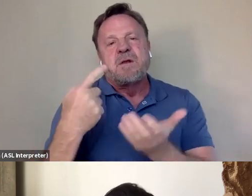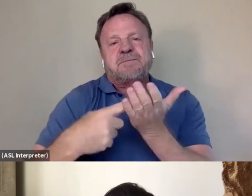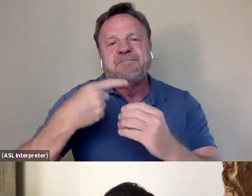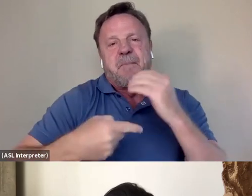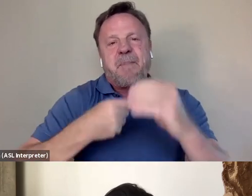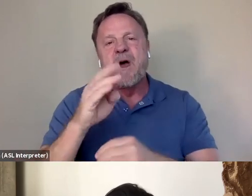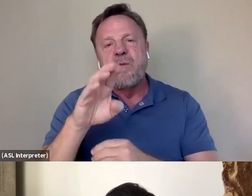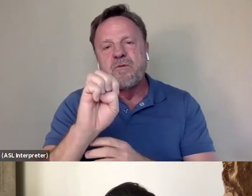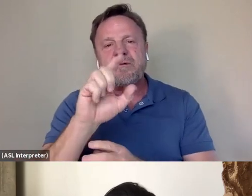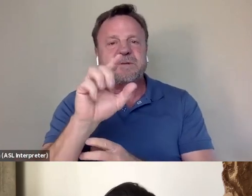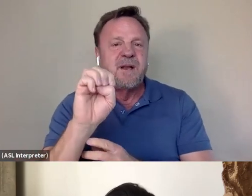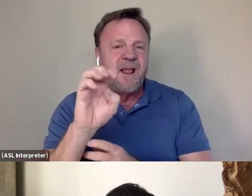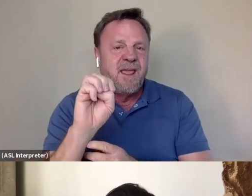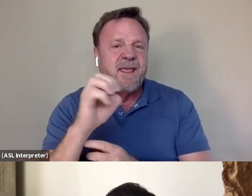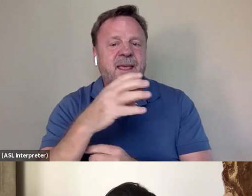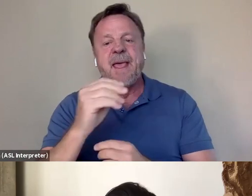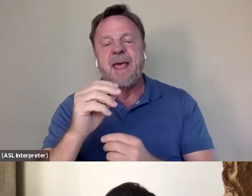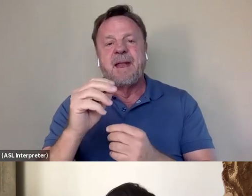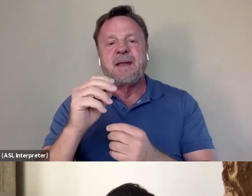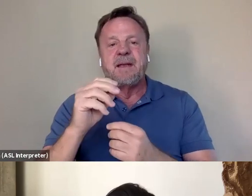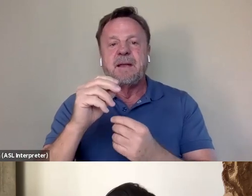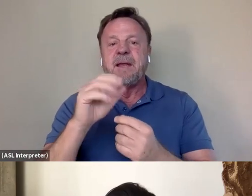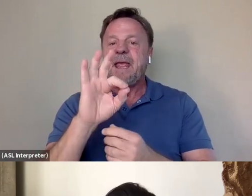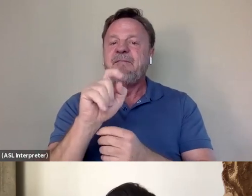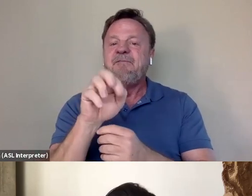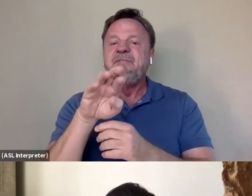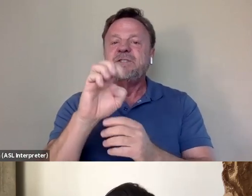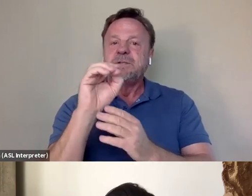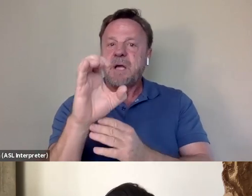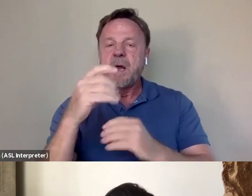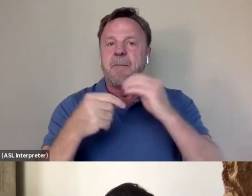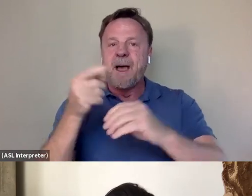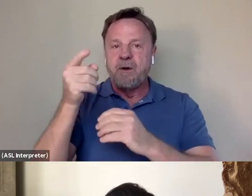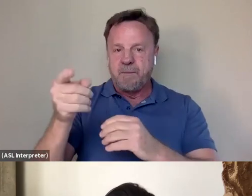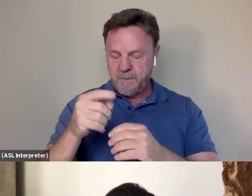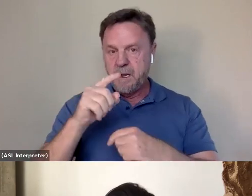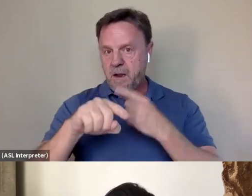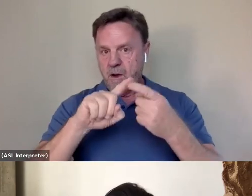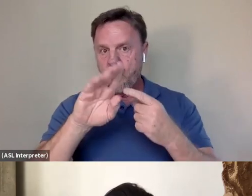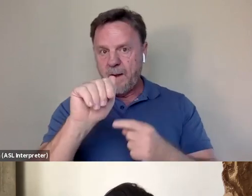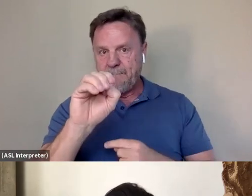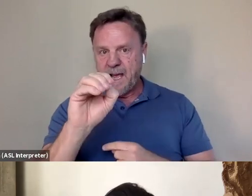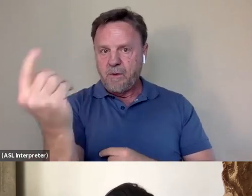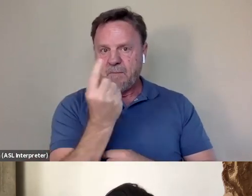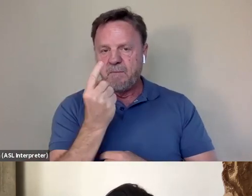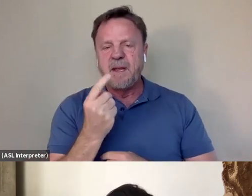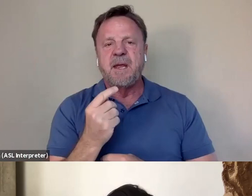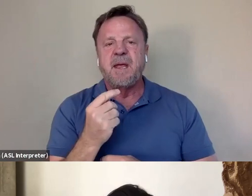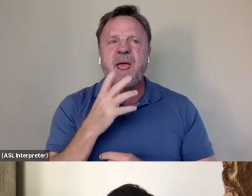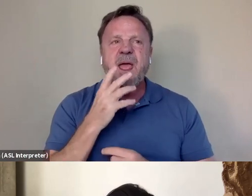and, you know, a film or a feature doc around him. And it was really when Bao came to me and spoke to me about,